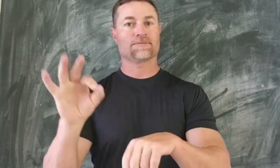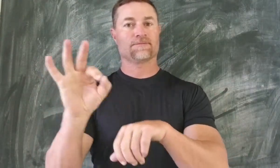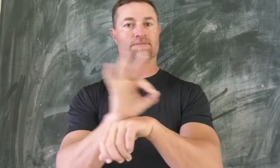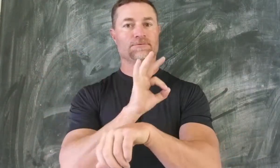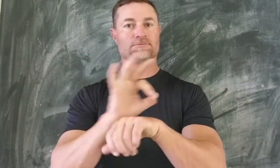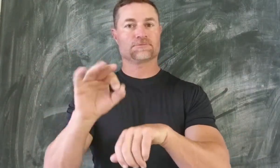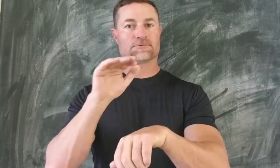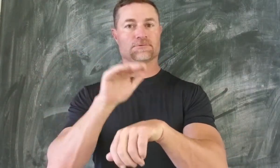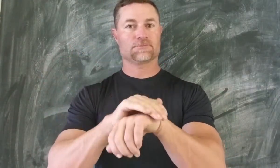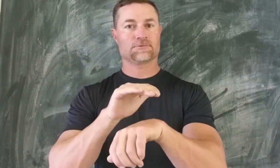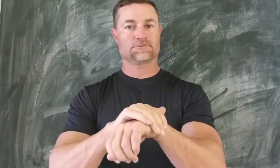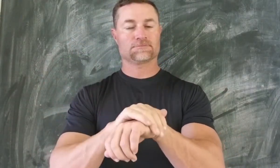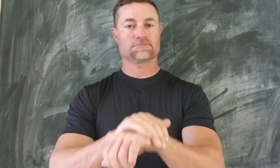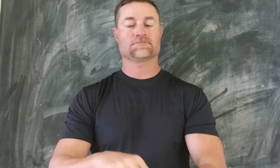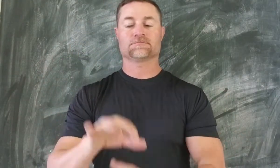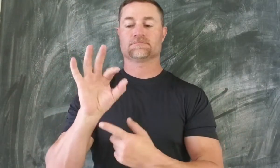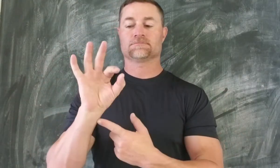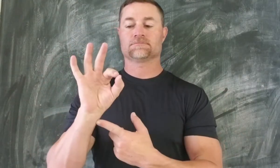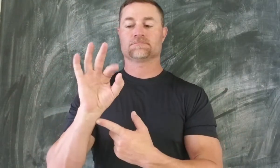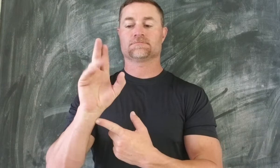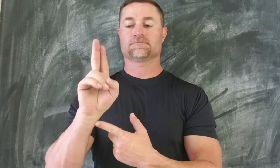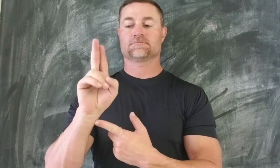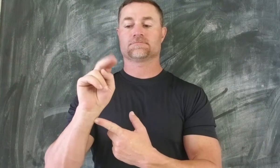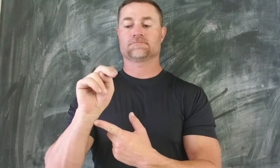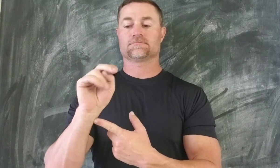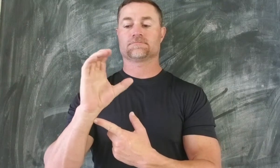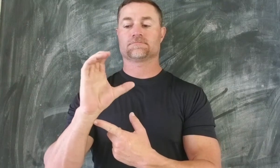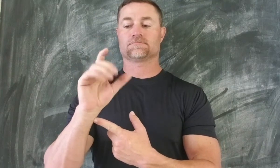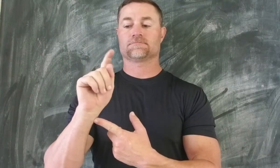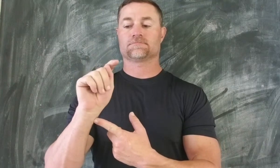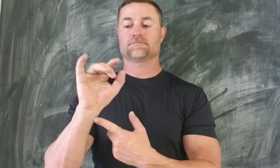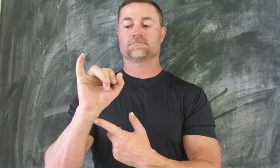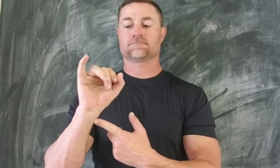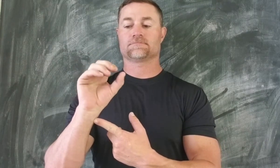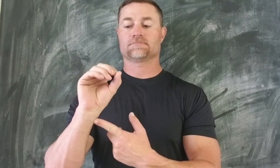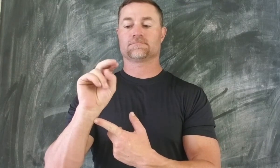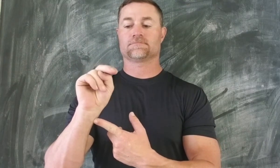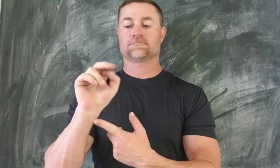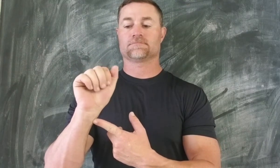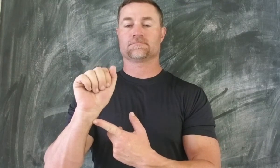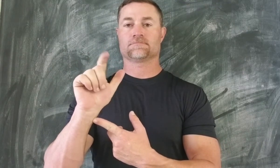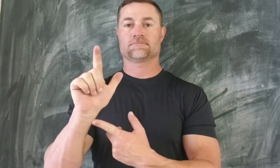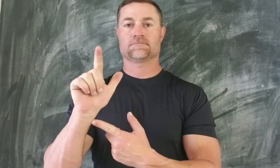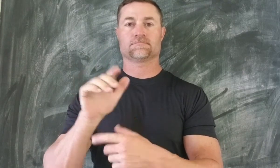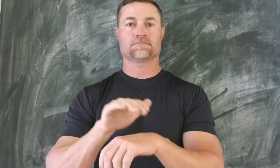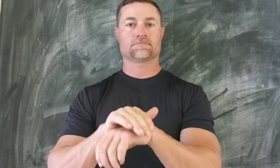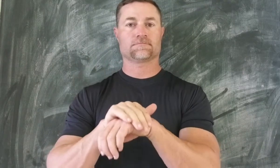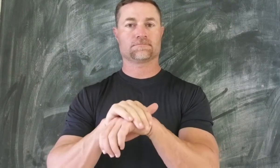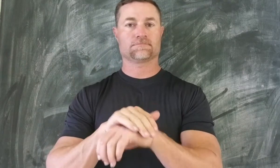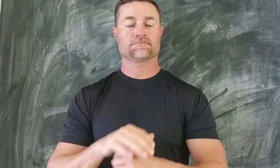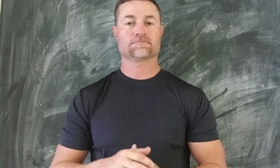Functional English.